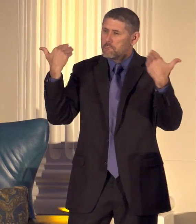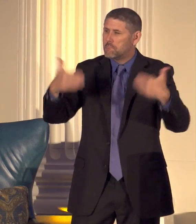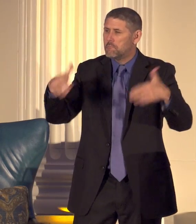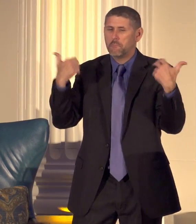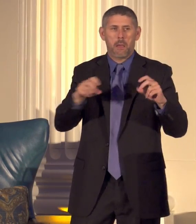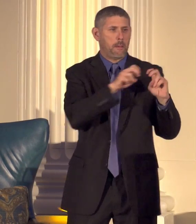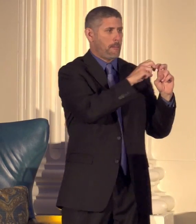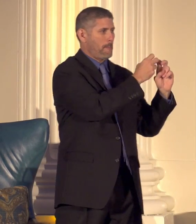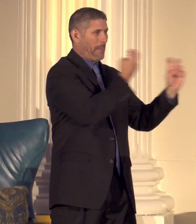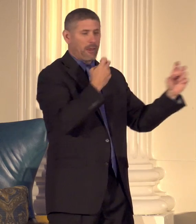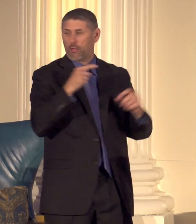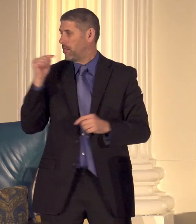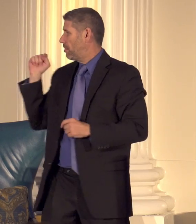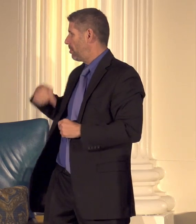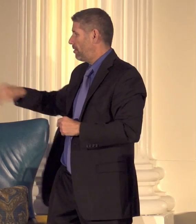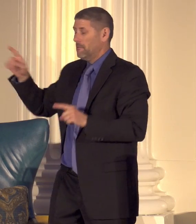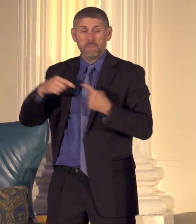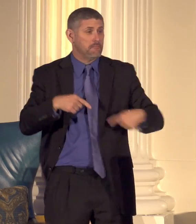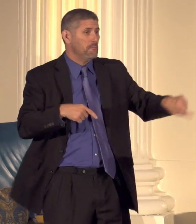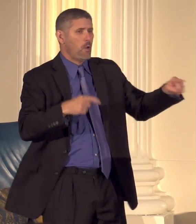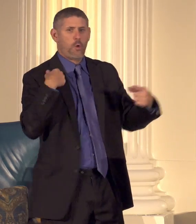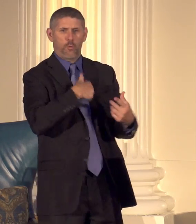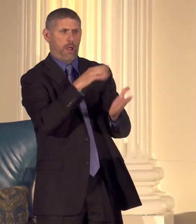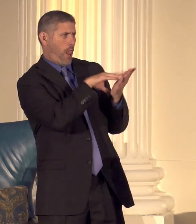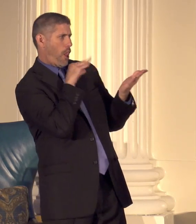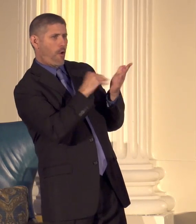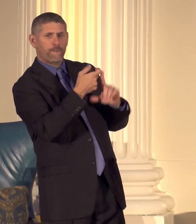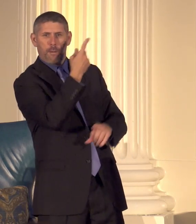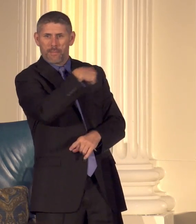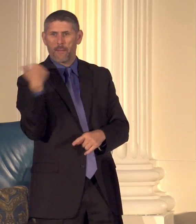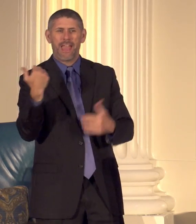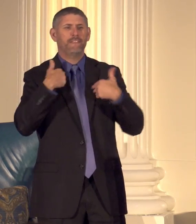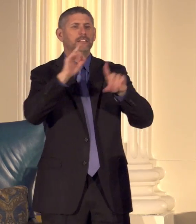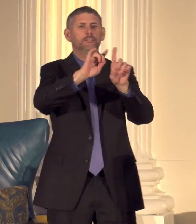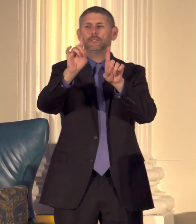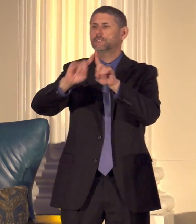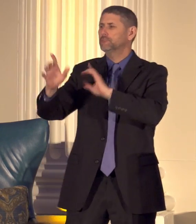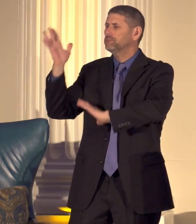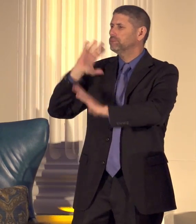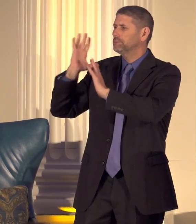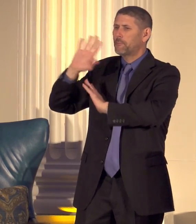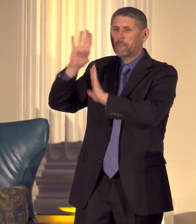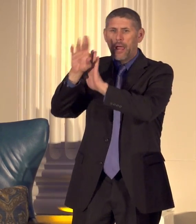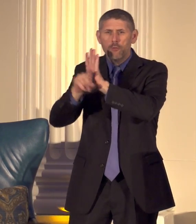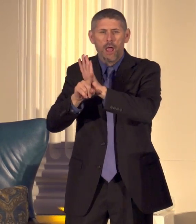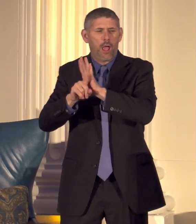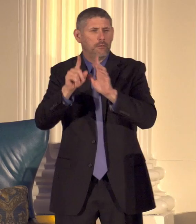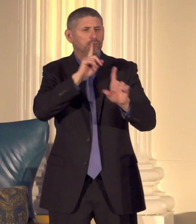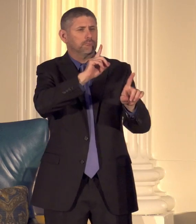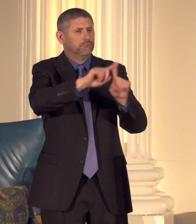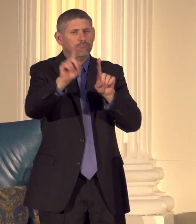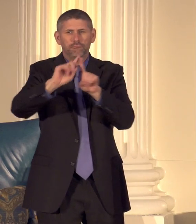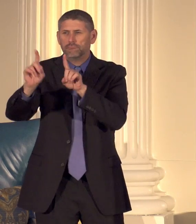all learn from they come from a variety of backgrounds a true mix of diversity